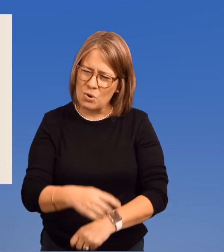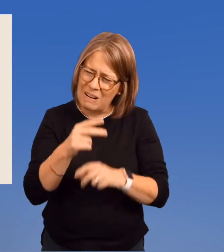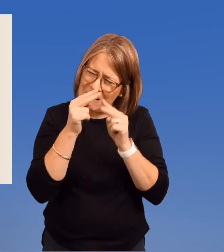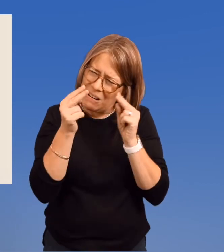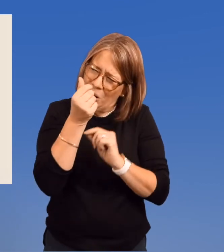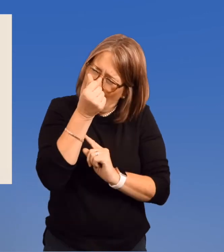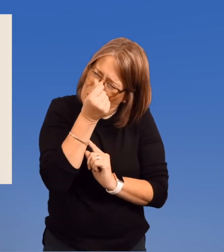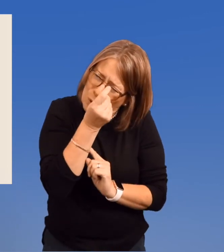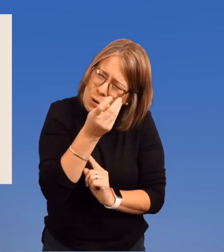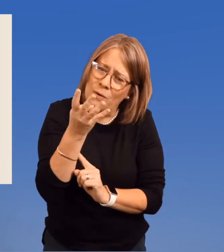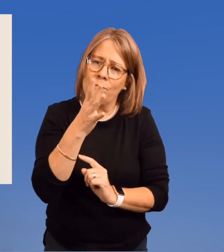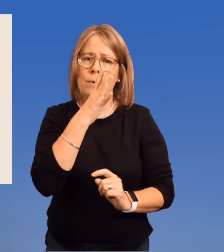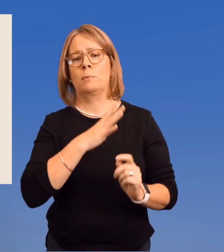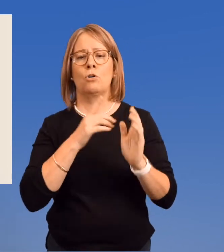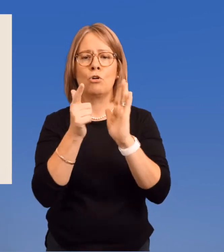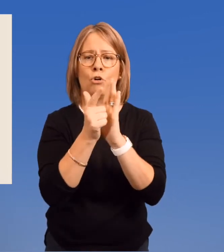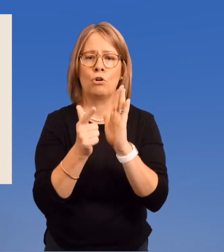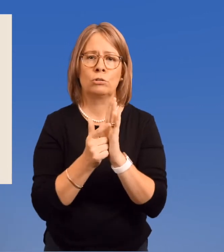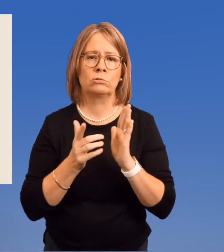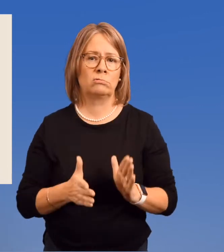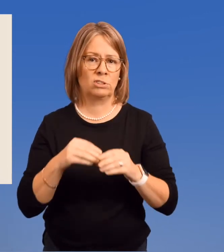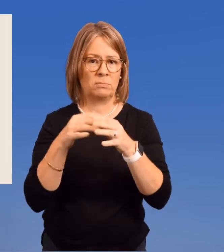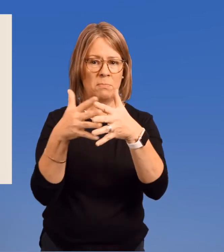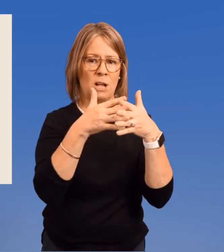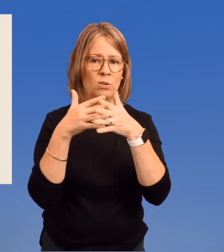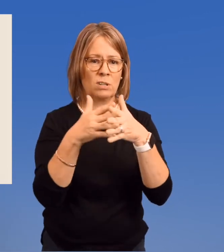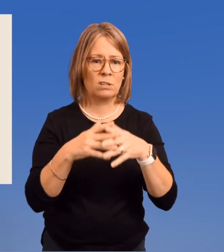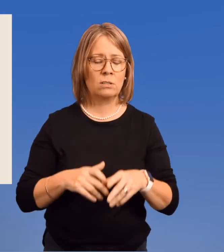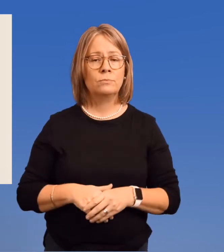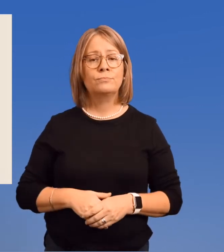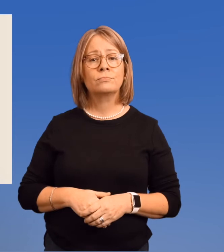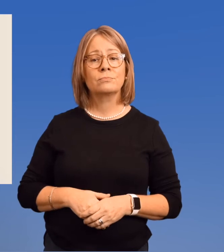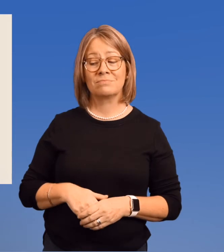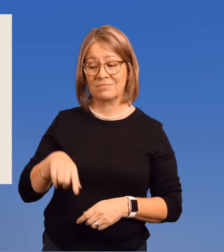There were very few female lawyers in America.